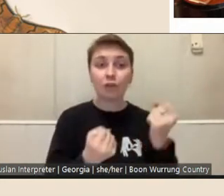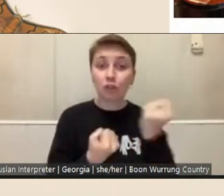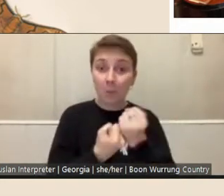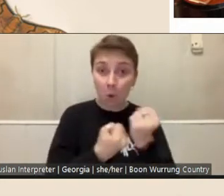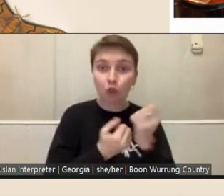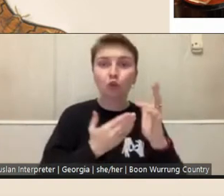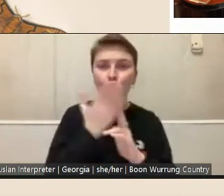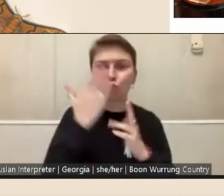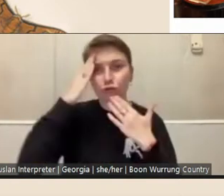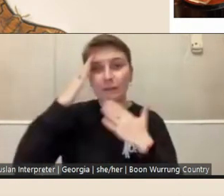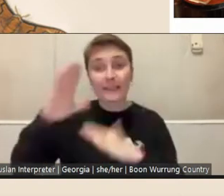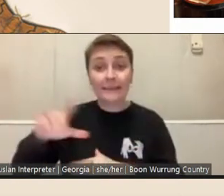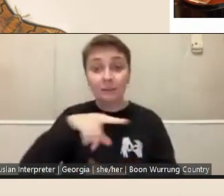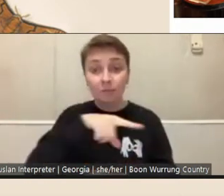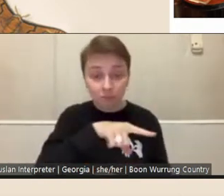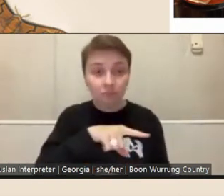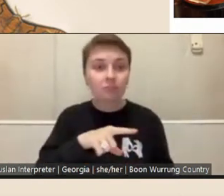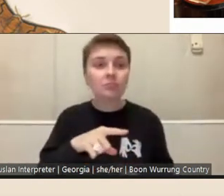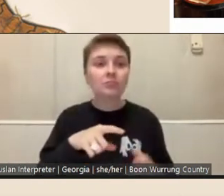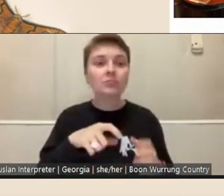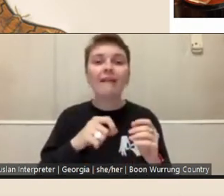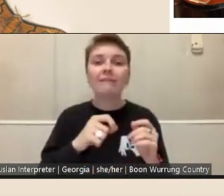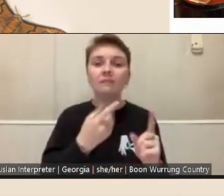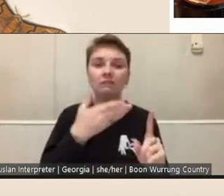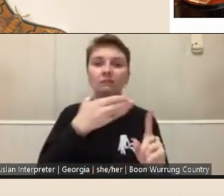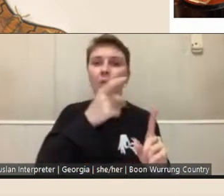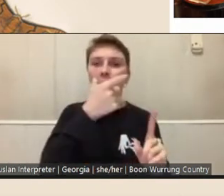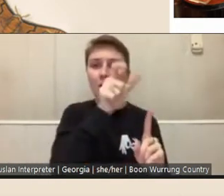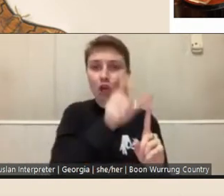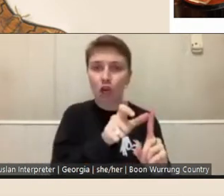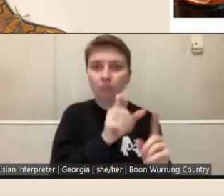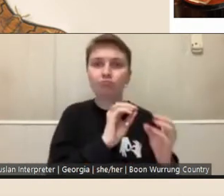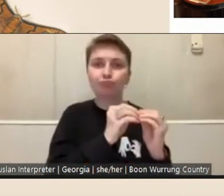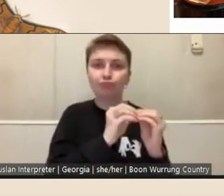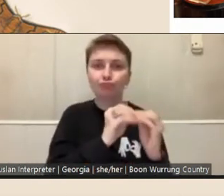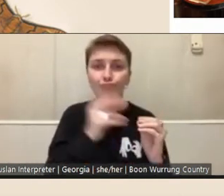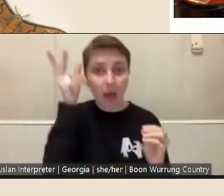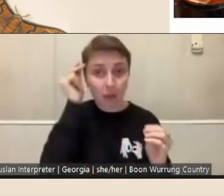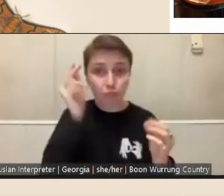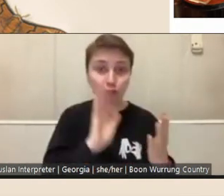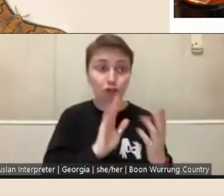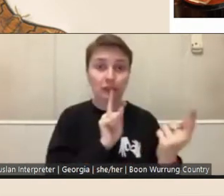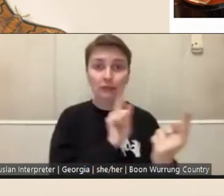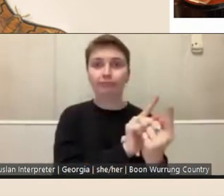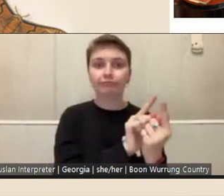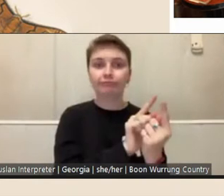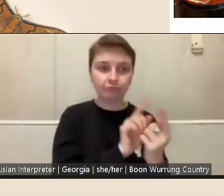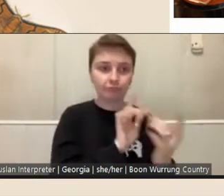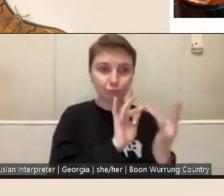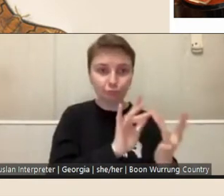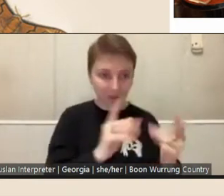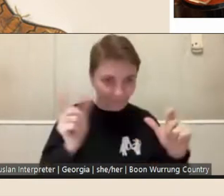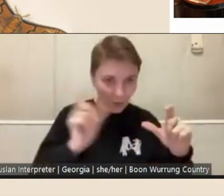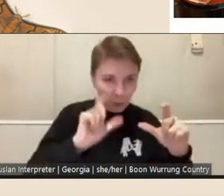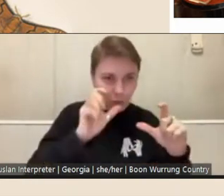by a designated liaison librarian. So, I've got some images here of former fellows